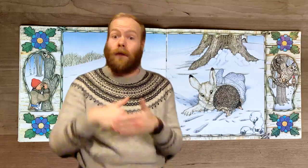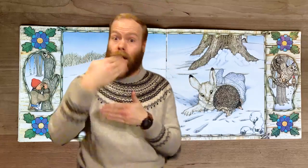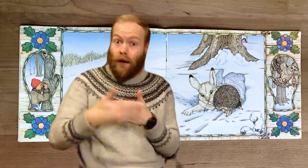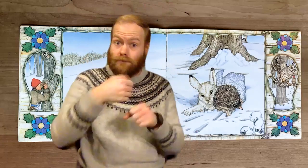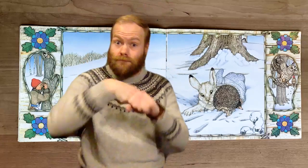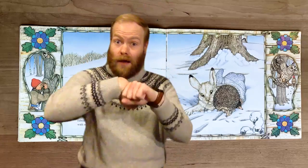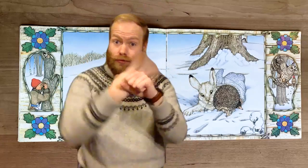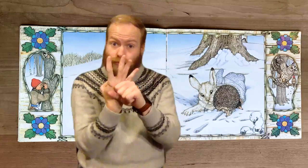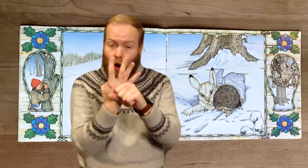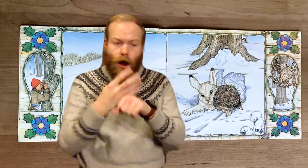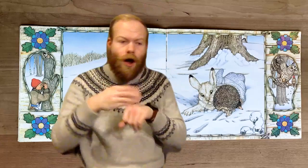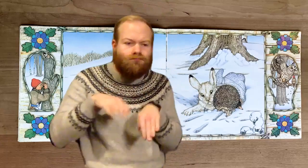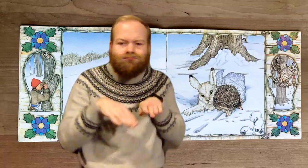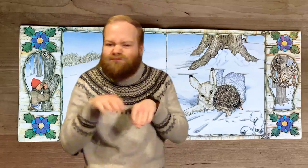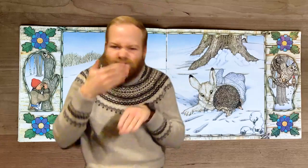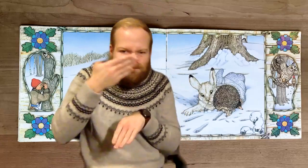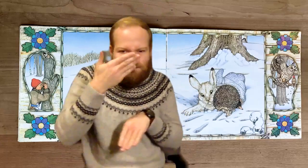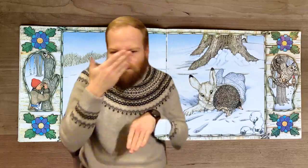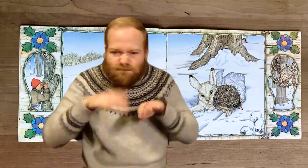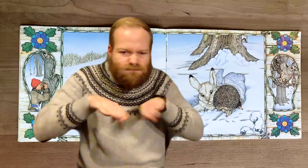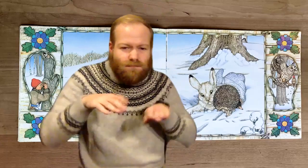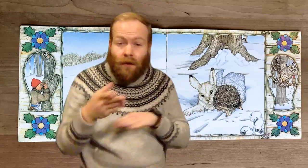Next a hedgehog came snuffling along.